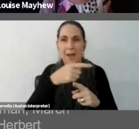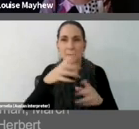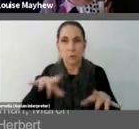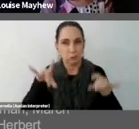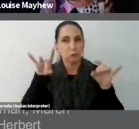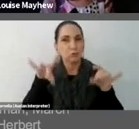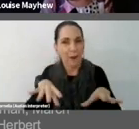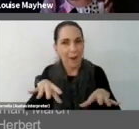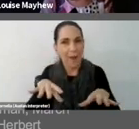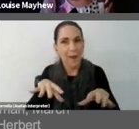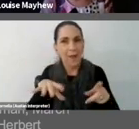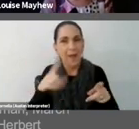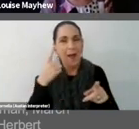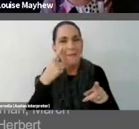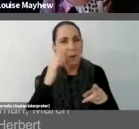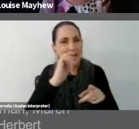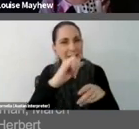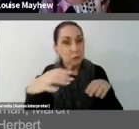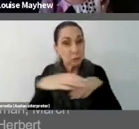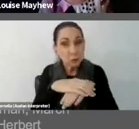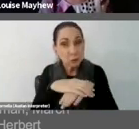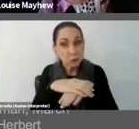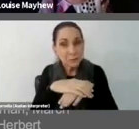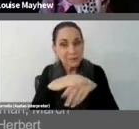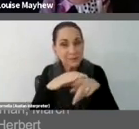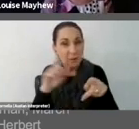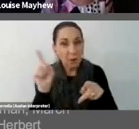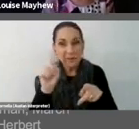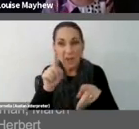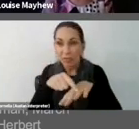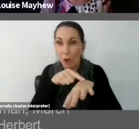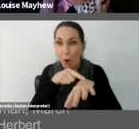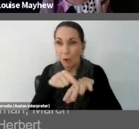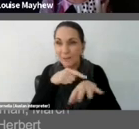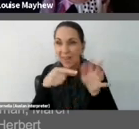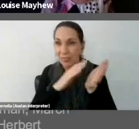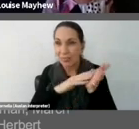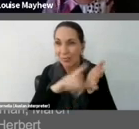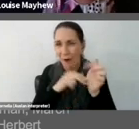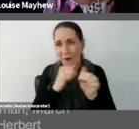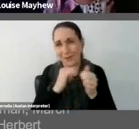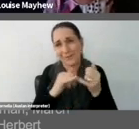Look at his shoes, he's wearing thongs, I love it.